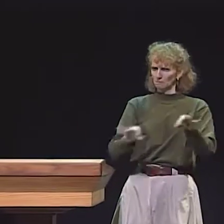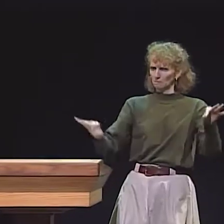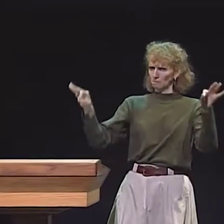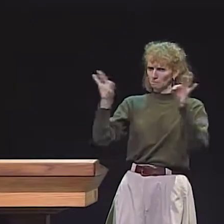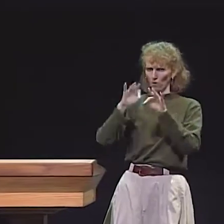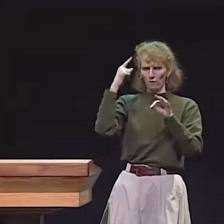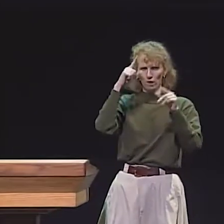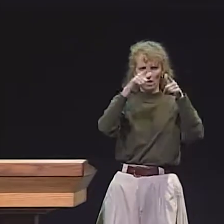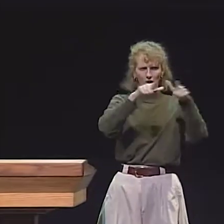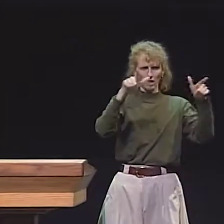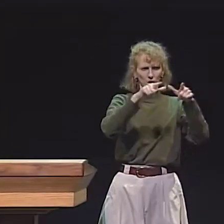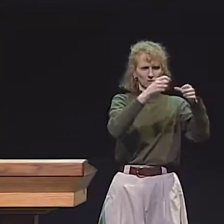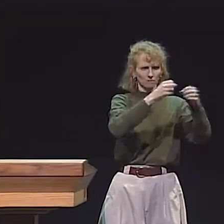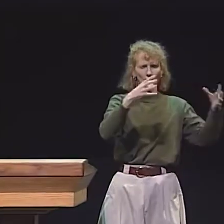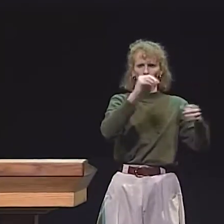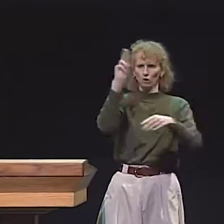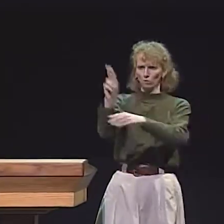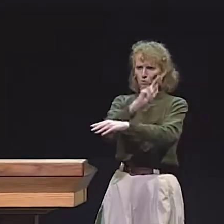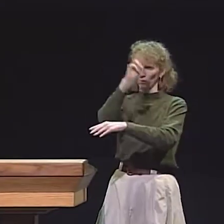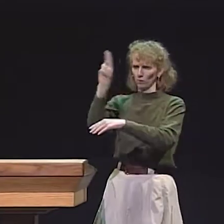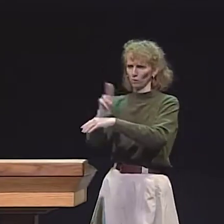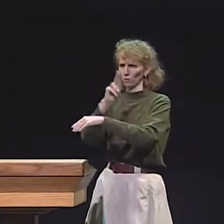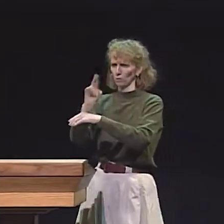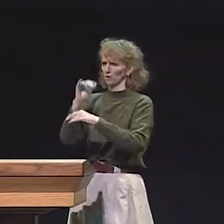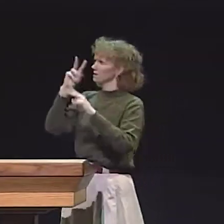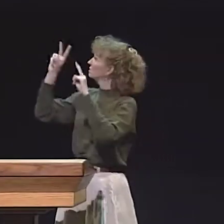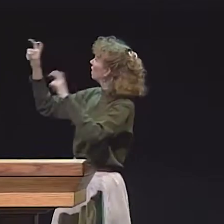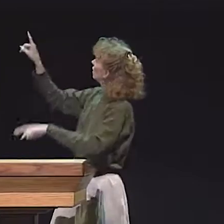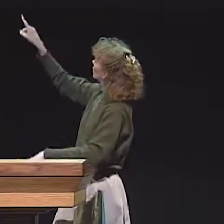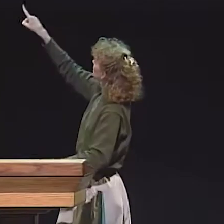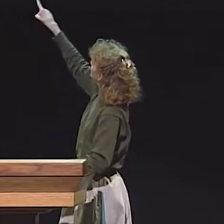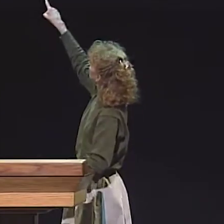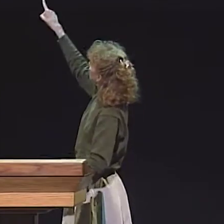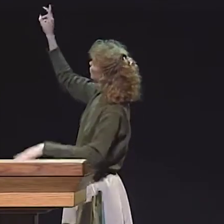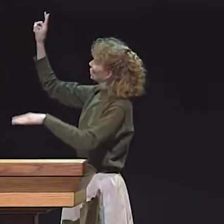OK. WE'RE EMPHASIZING THE CONCEPT OF RETELLING